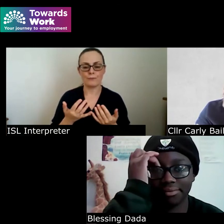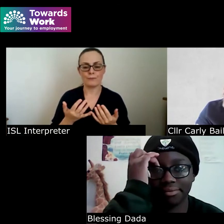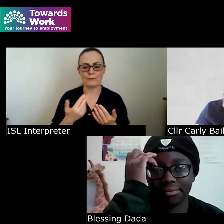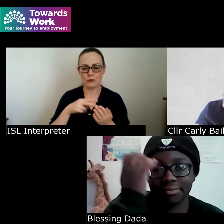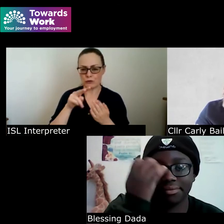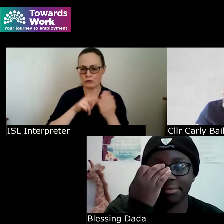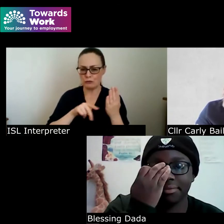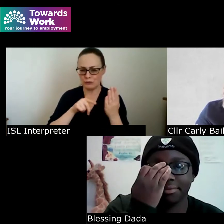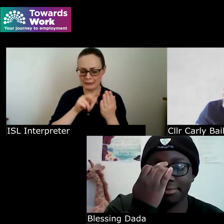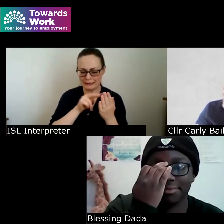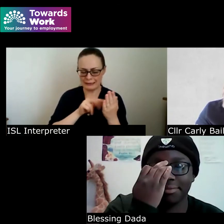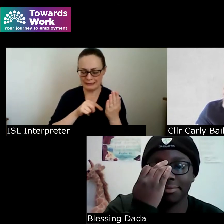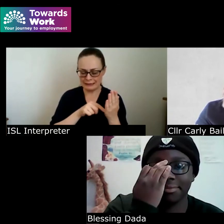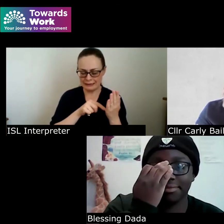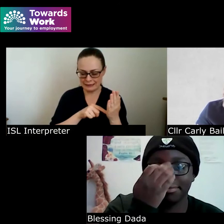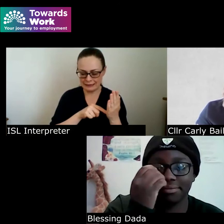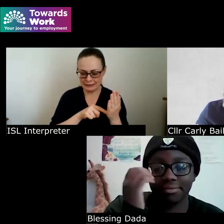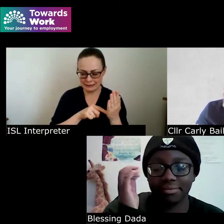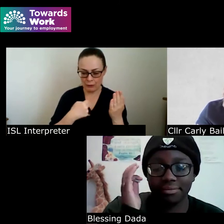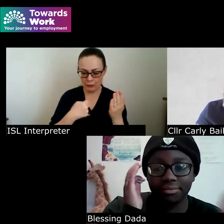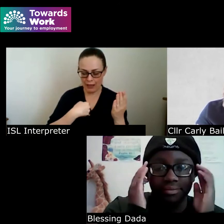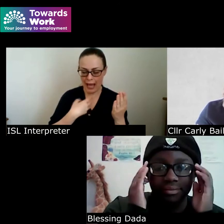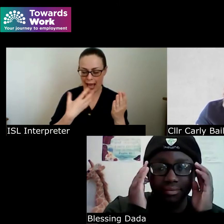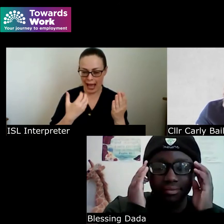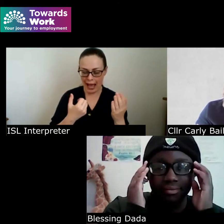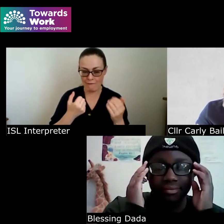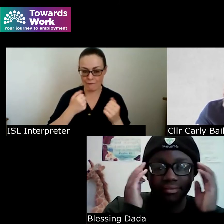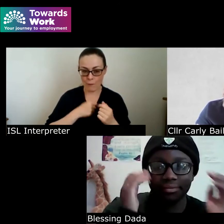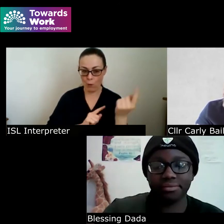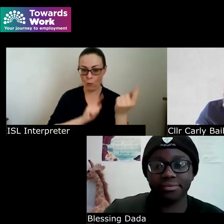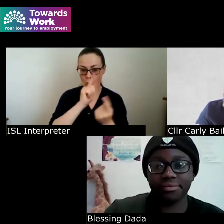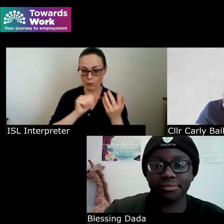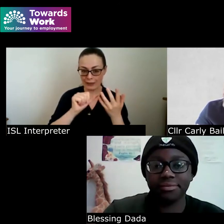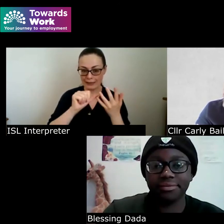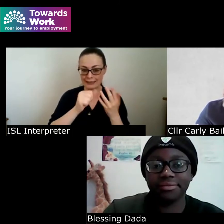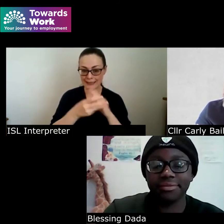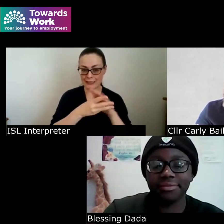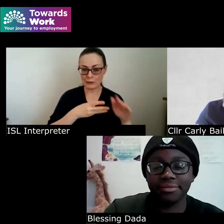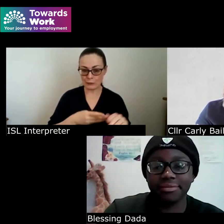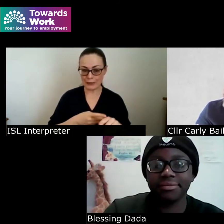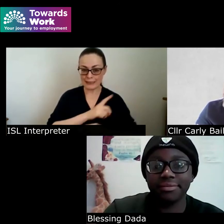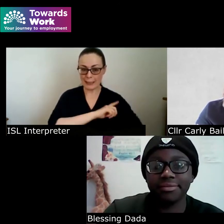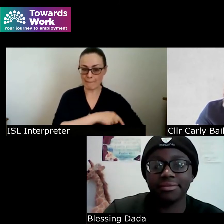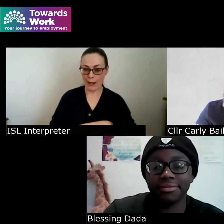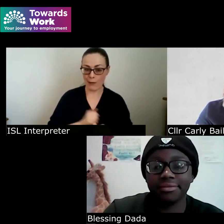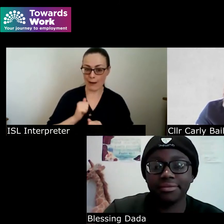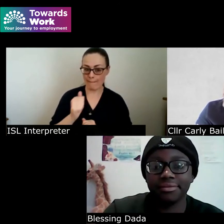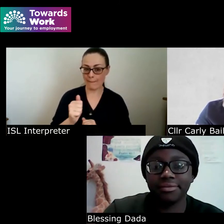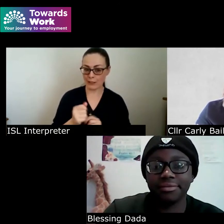you wrote and I have my one-to-one six-week coaching program which is about focusing on